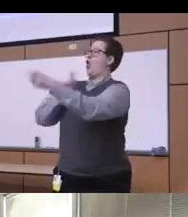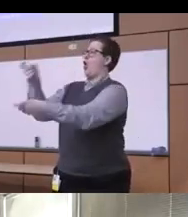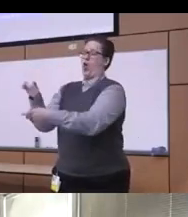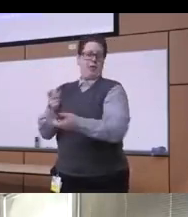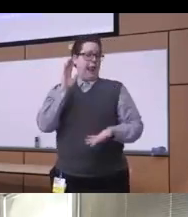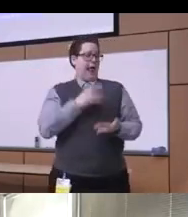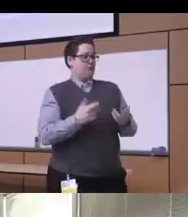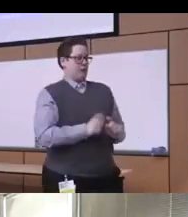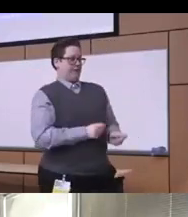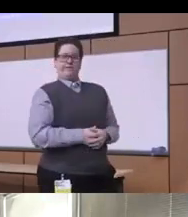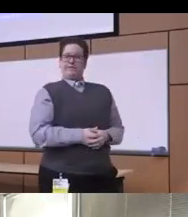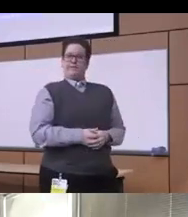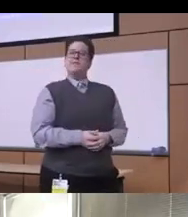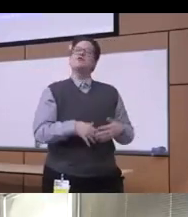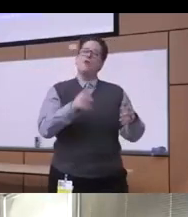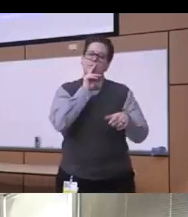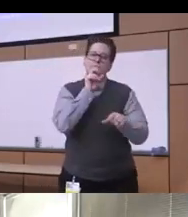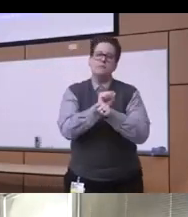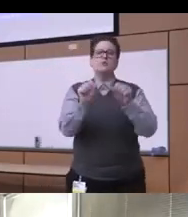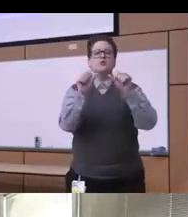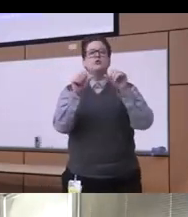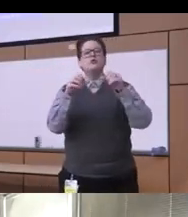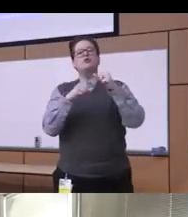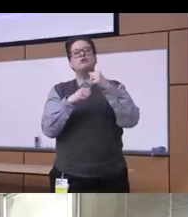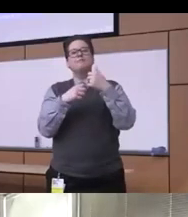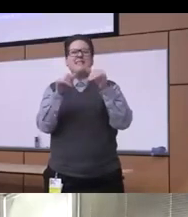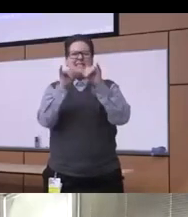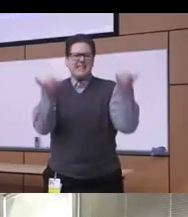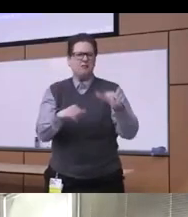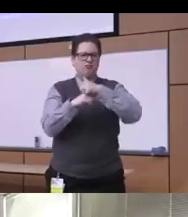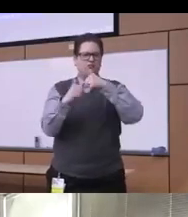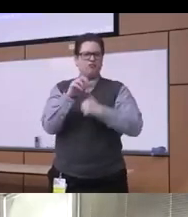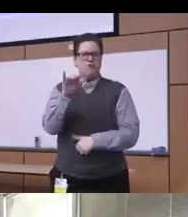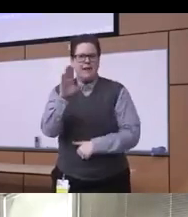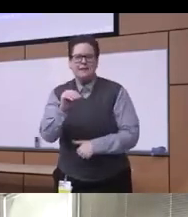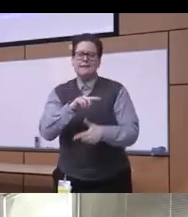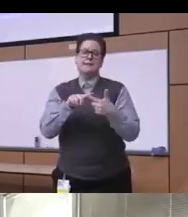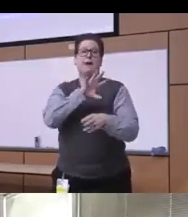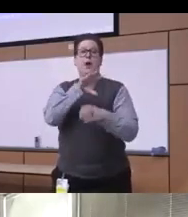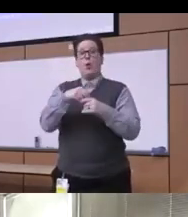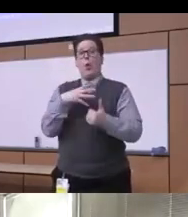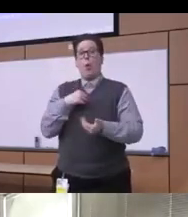you talk about structural racism along with uh white supremacy class oppression or gender